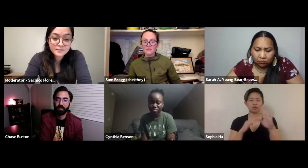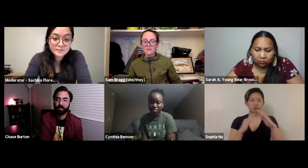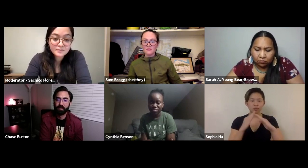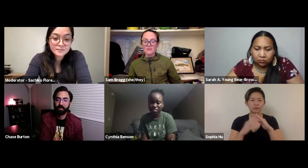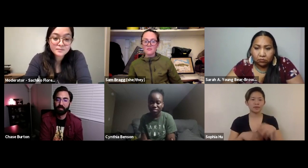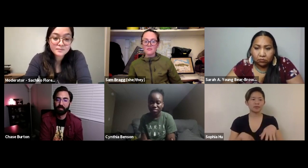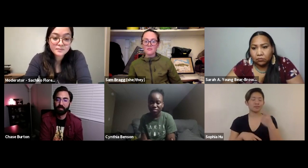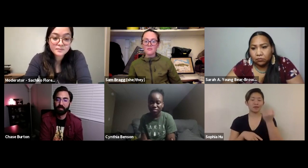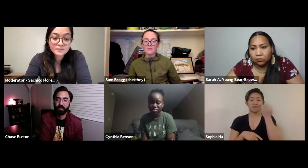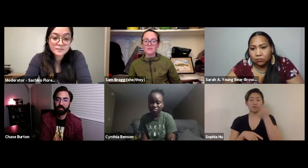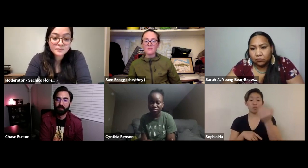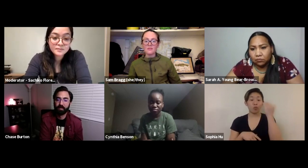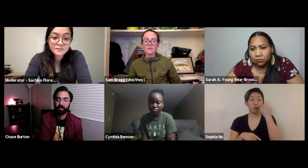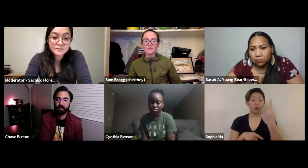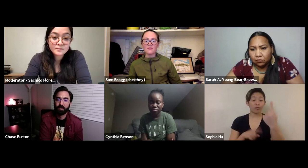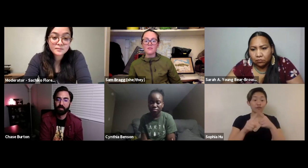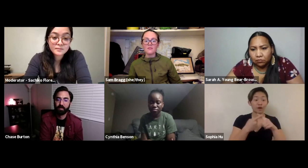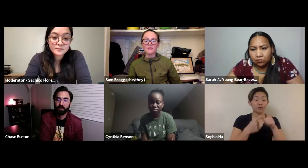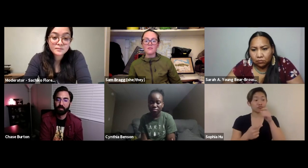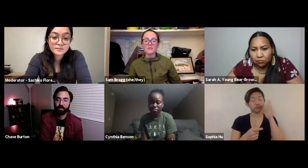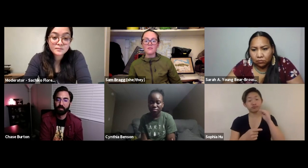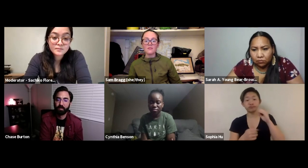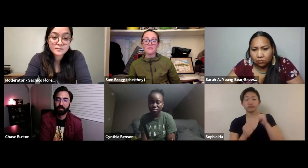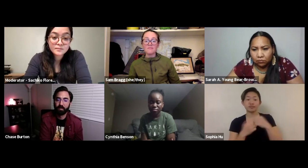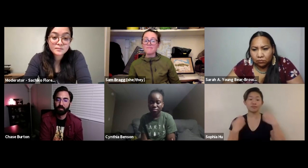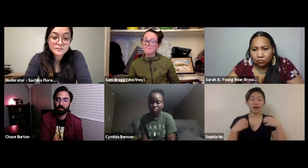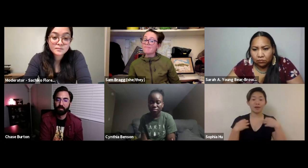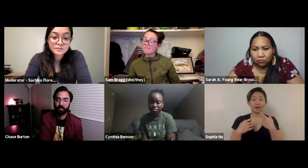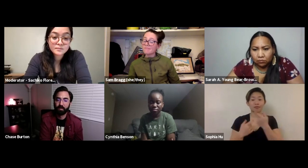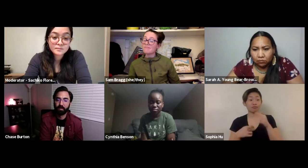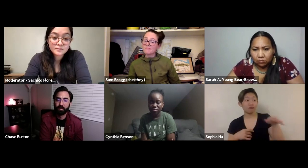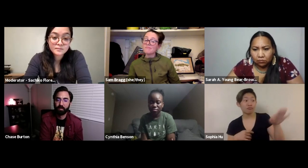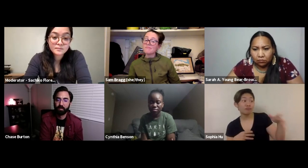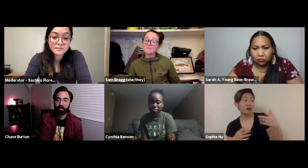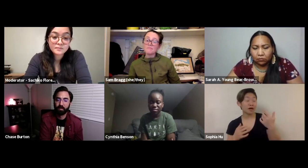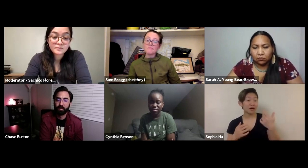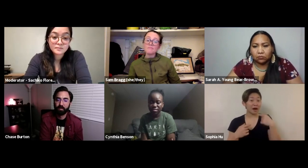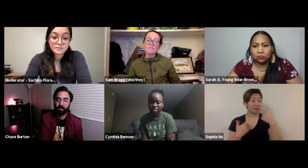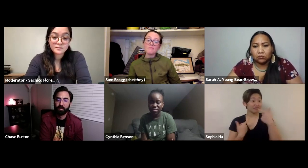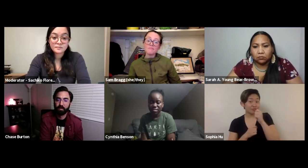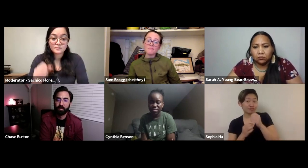been said so again reaching out to the community. If you have friends who are experienced in